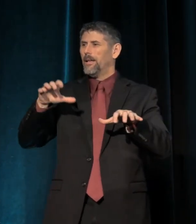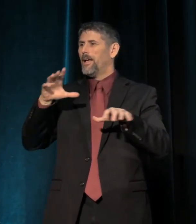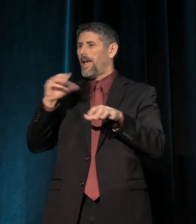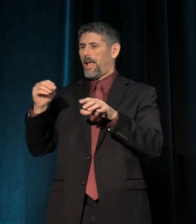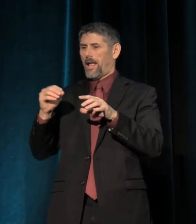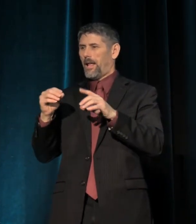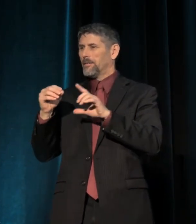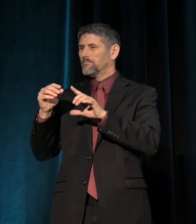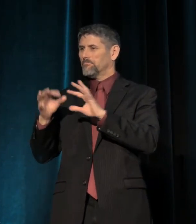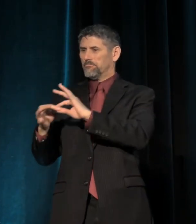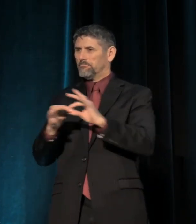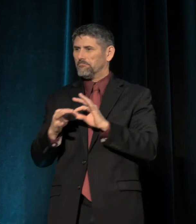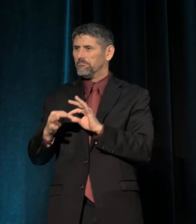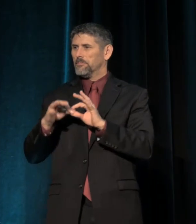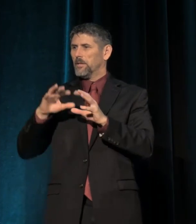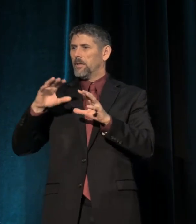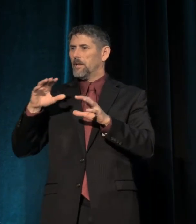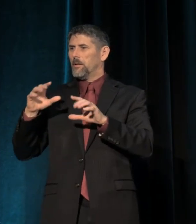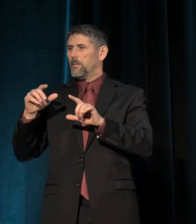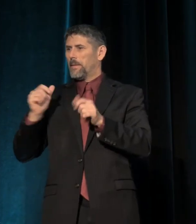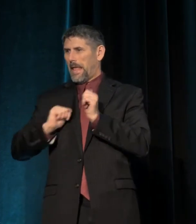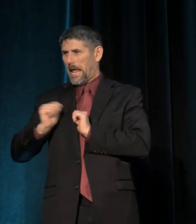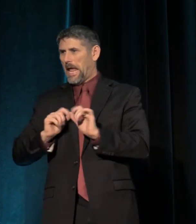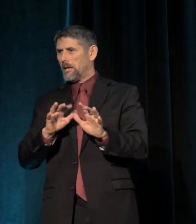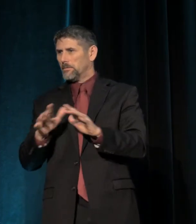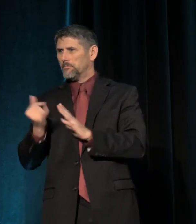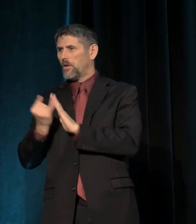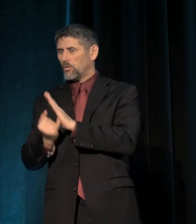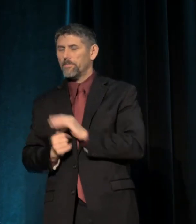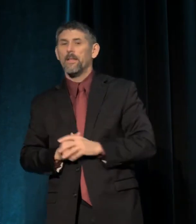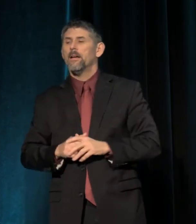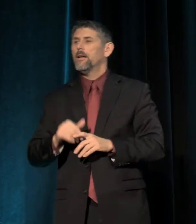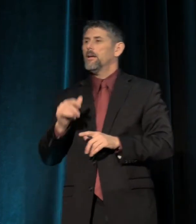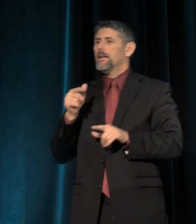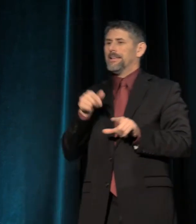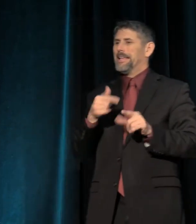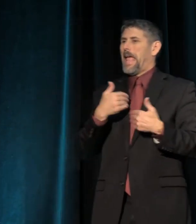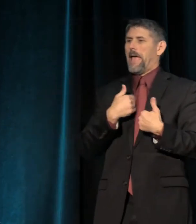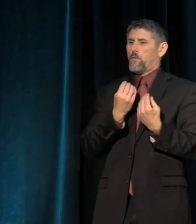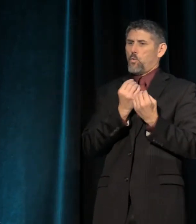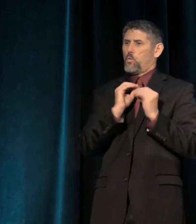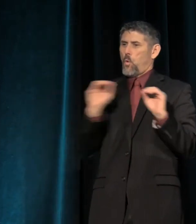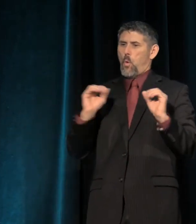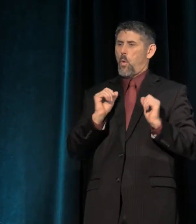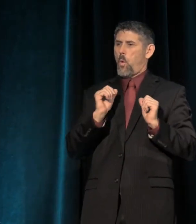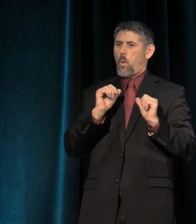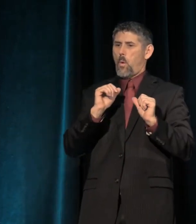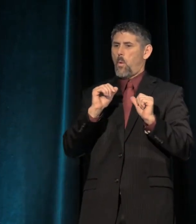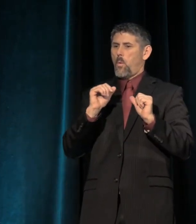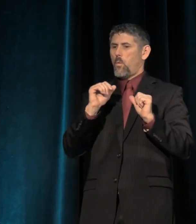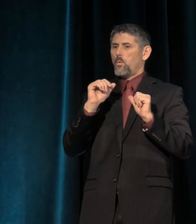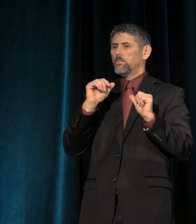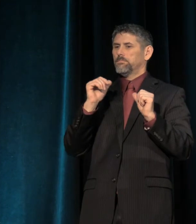And yet this word "diversity," it's become so toothless. Diversity is a fact, right?